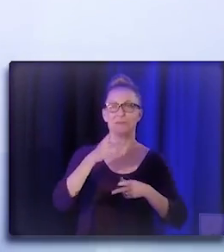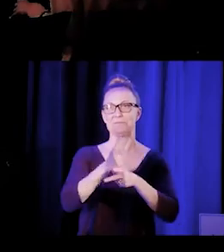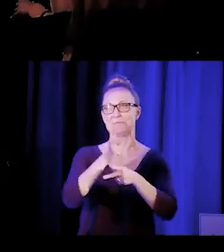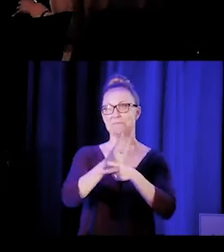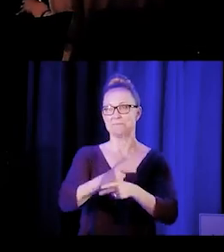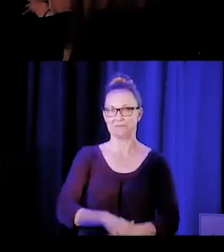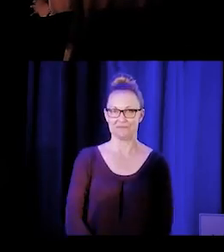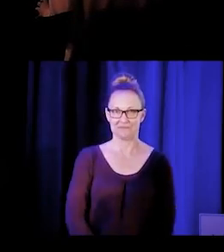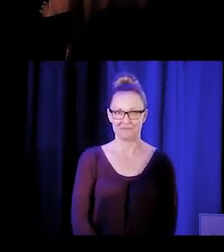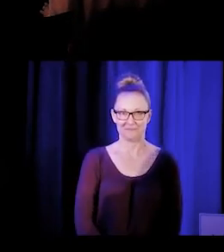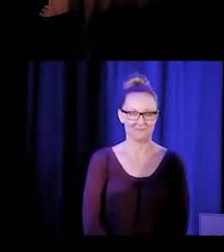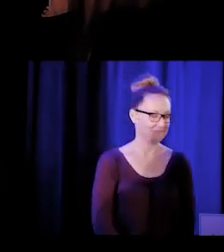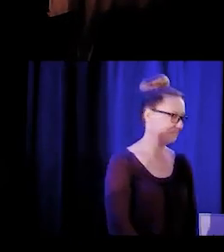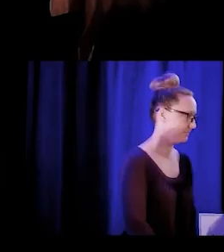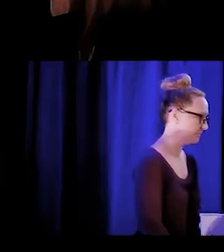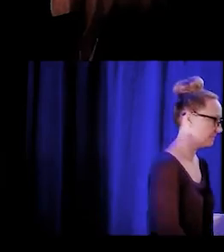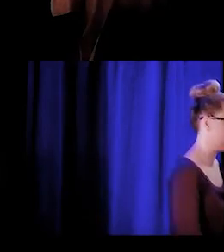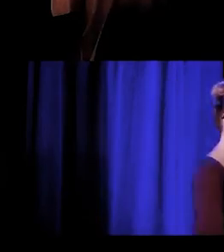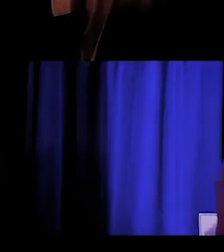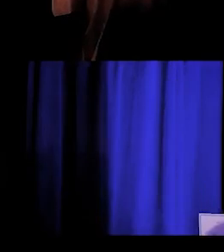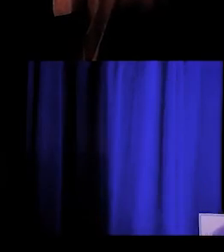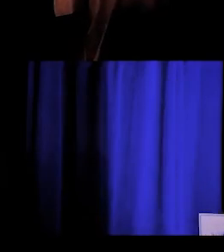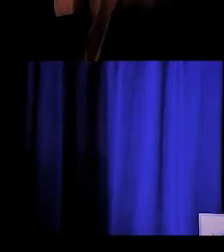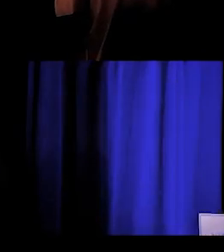(audience applauding)